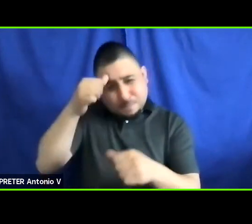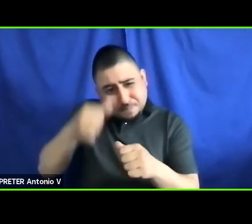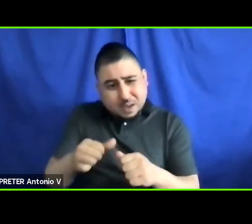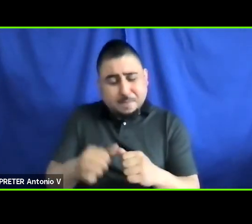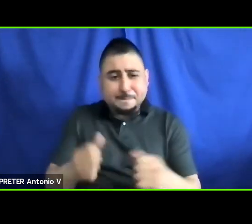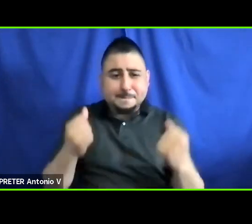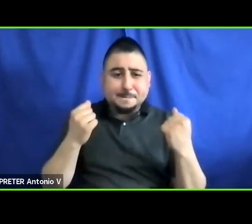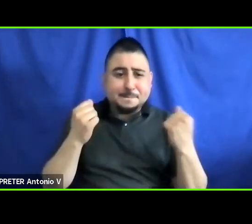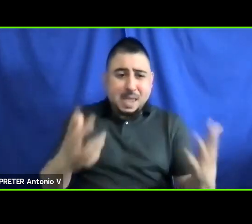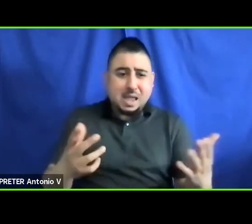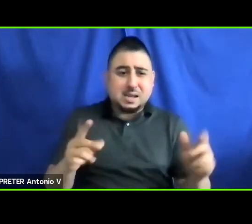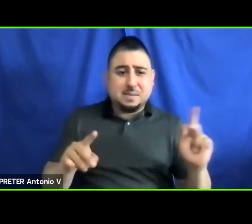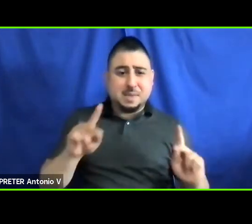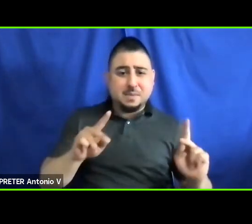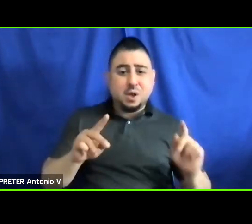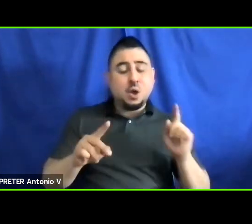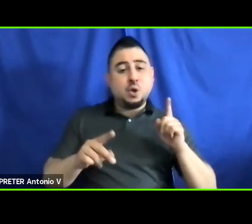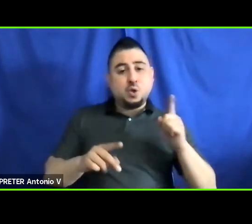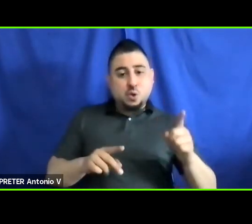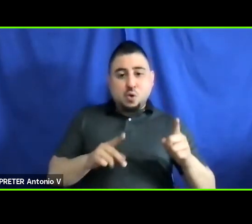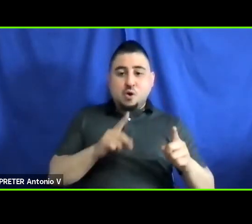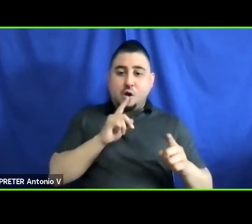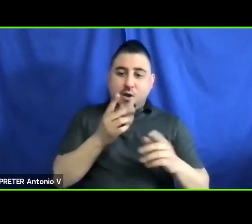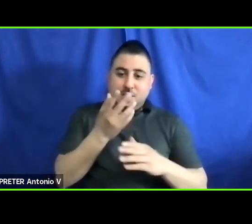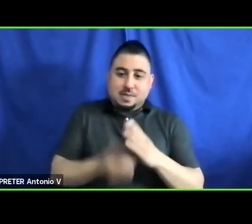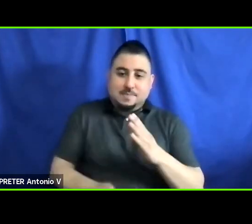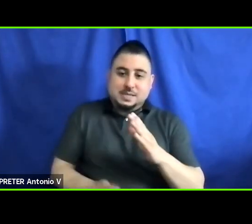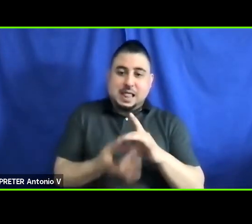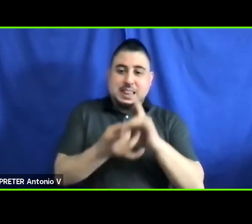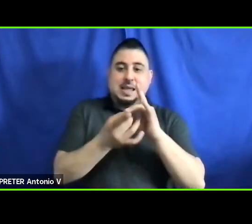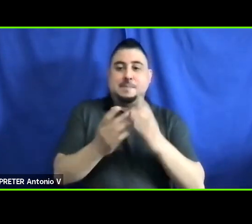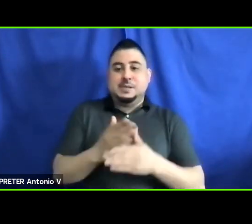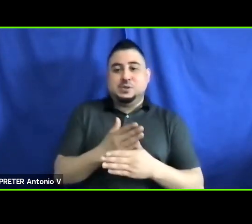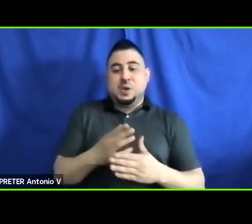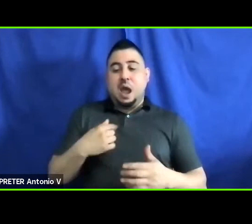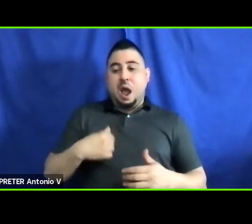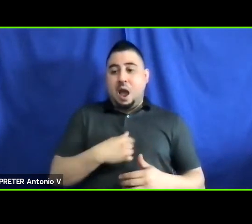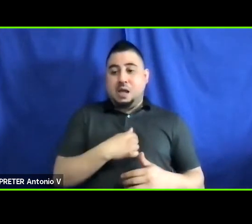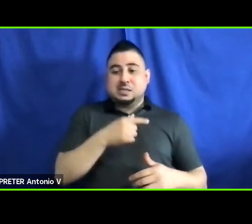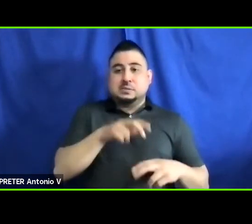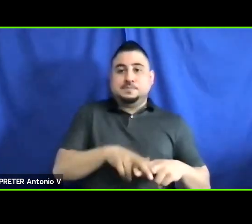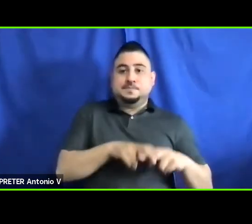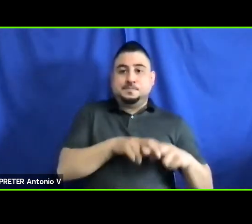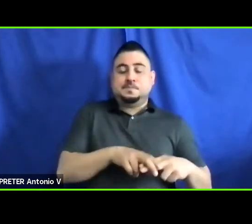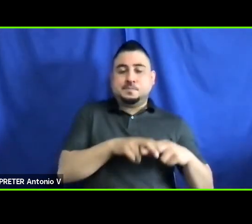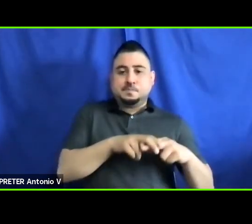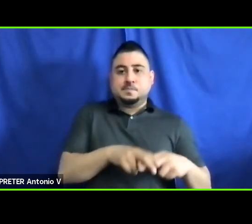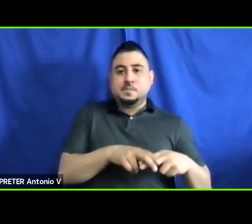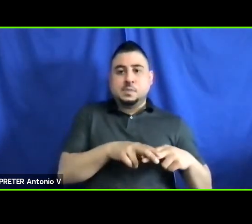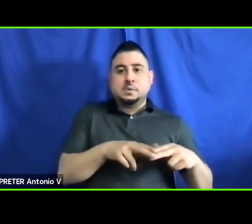of us, you are the missing link between our sitting at home, and working productively